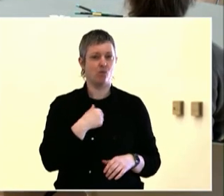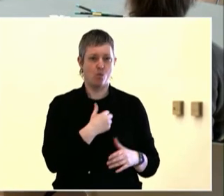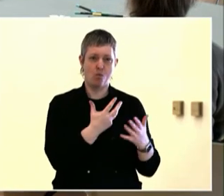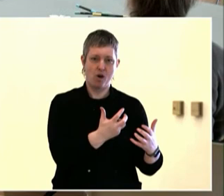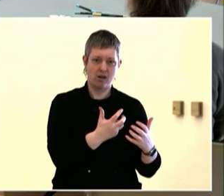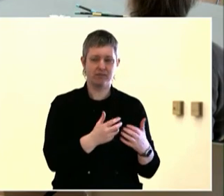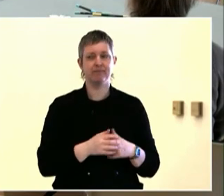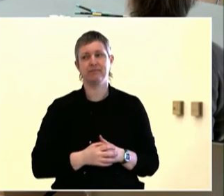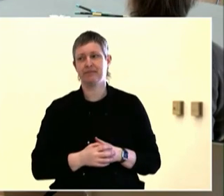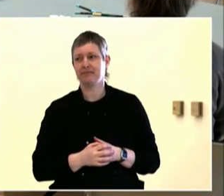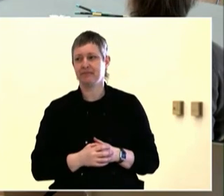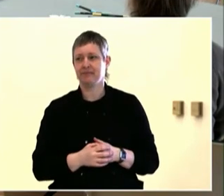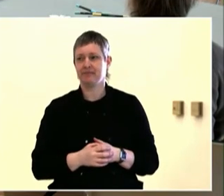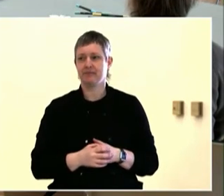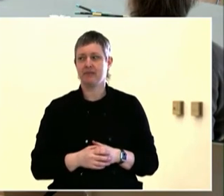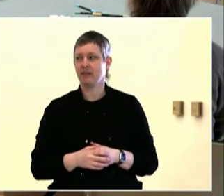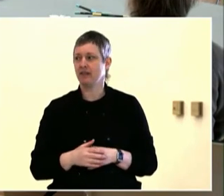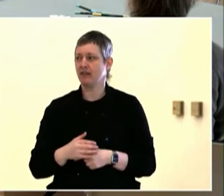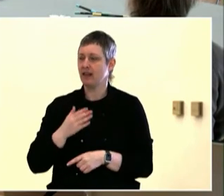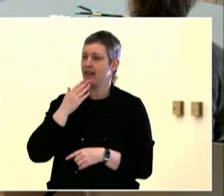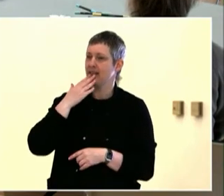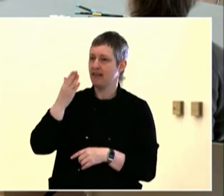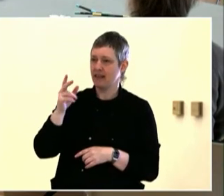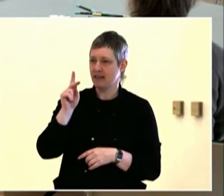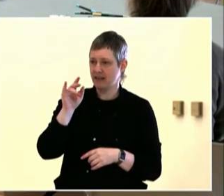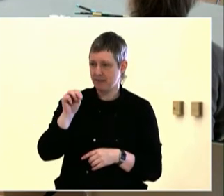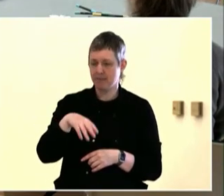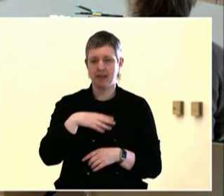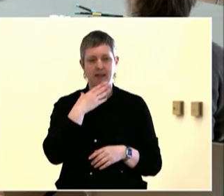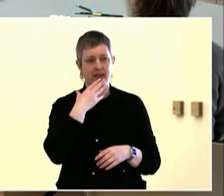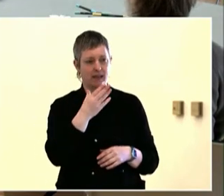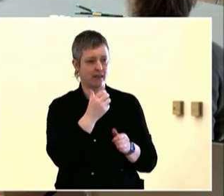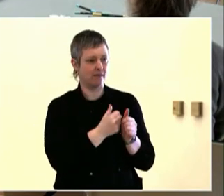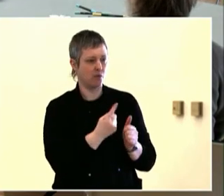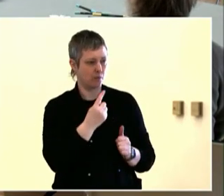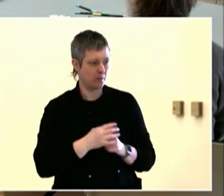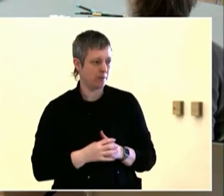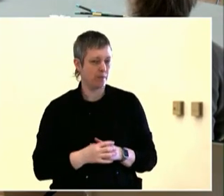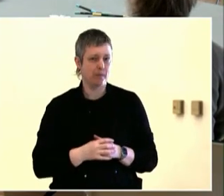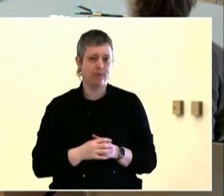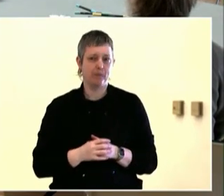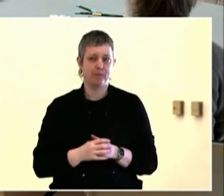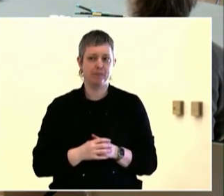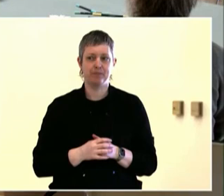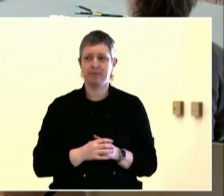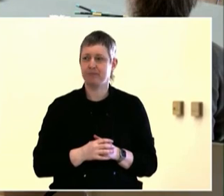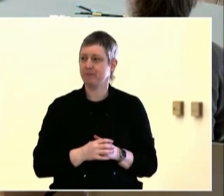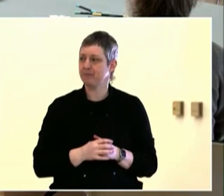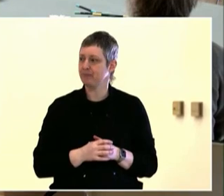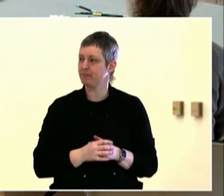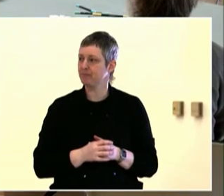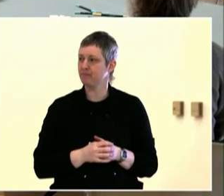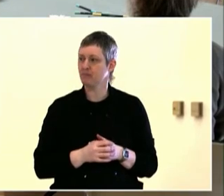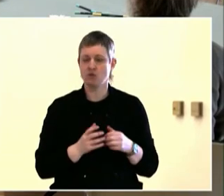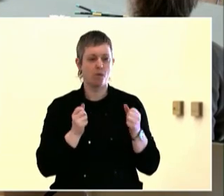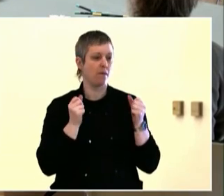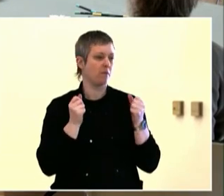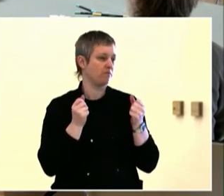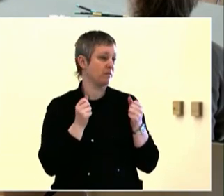place matters and it also occurs to me the place we are in right